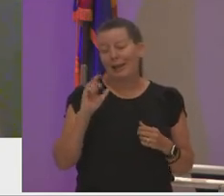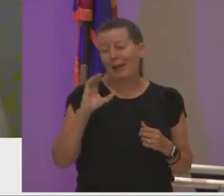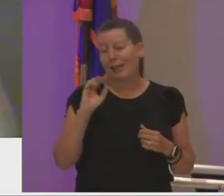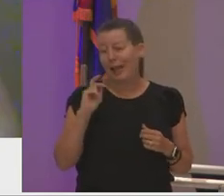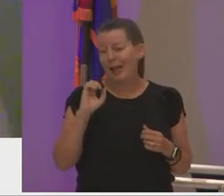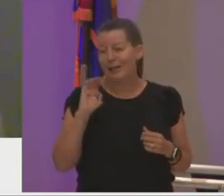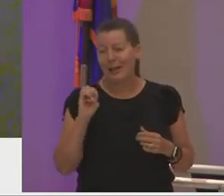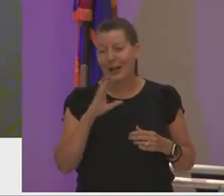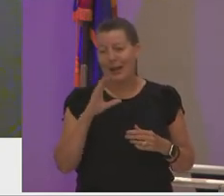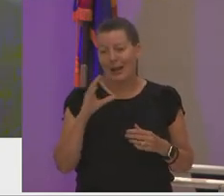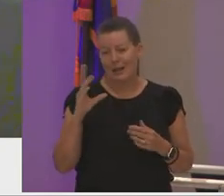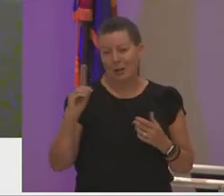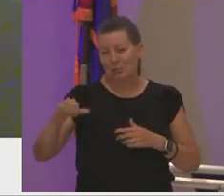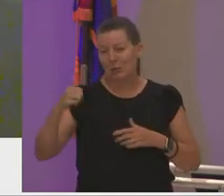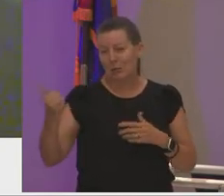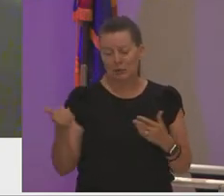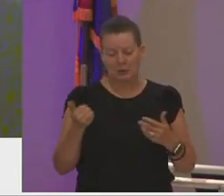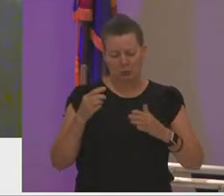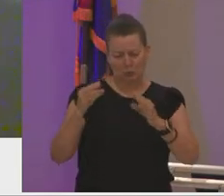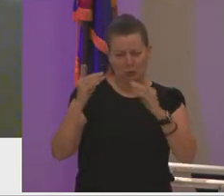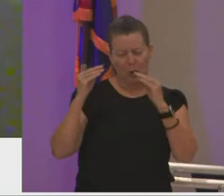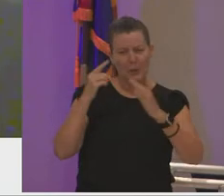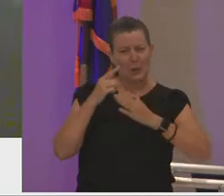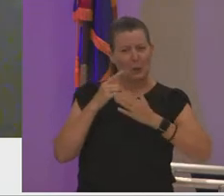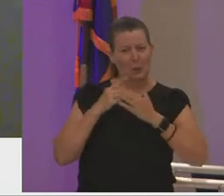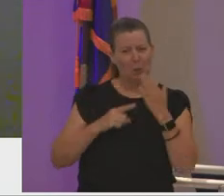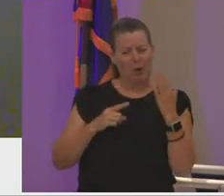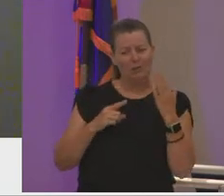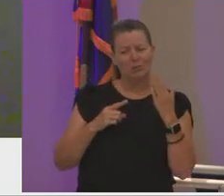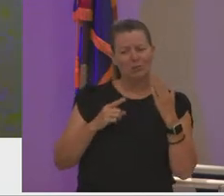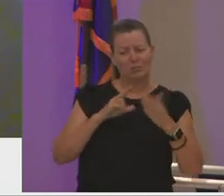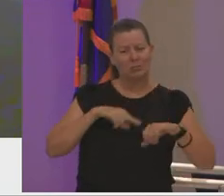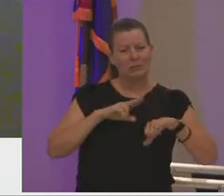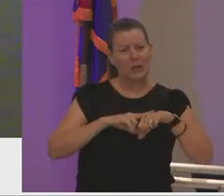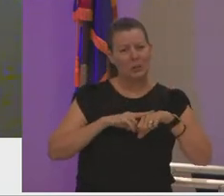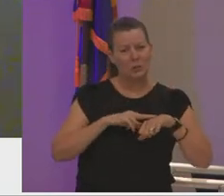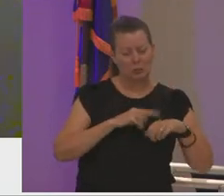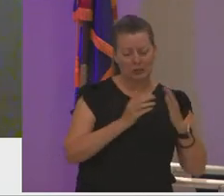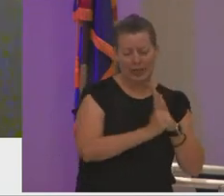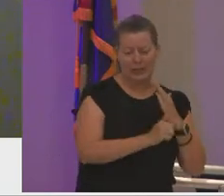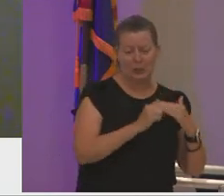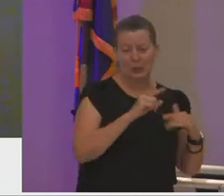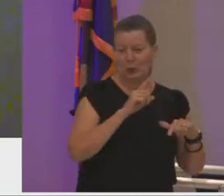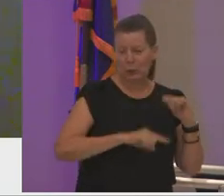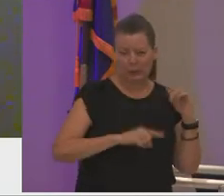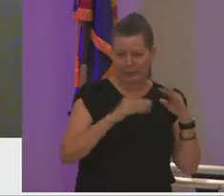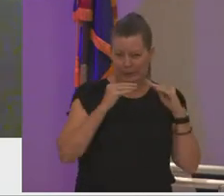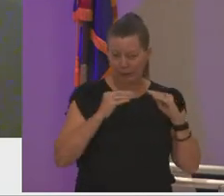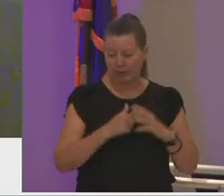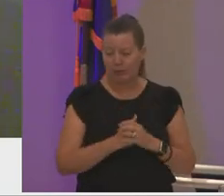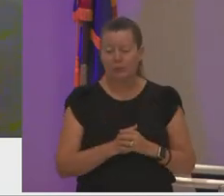talent couldn't they helped guide me to a greater level of art making i remember when i entered the